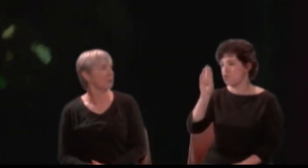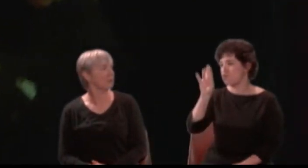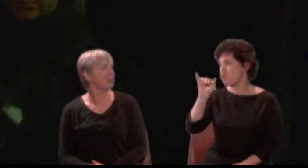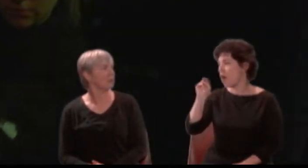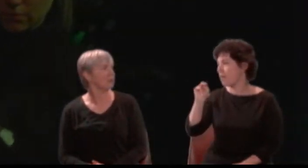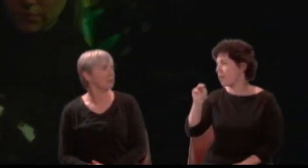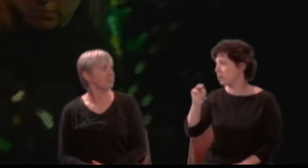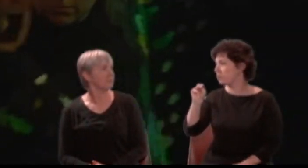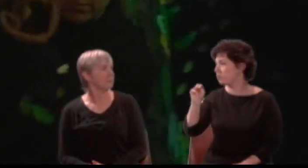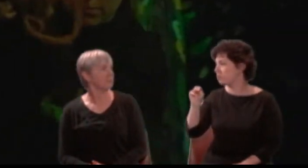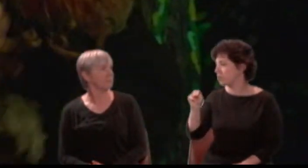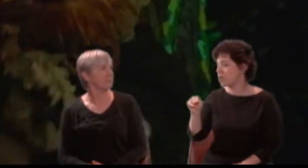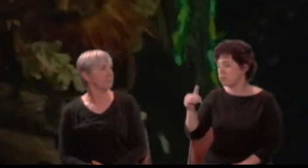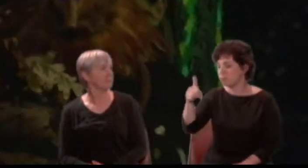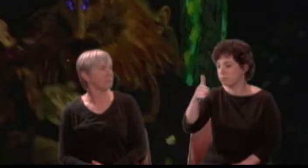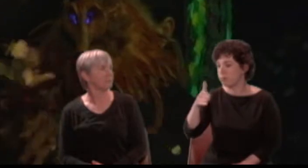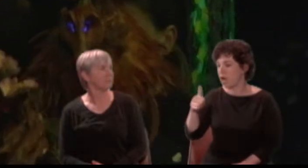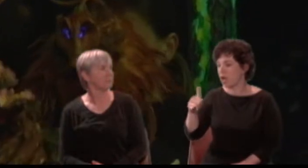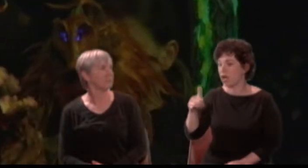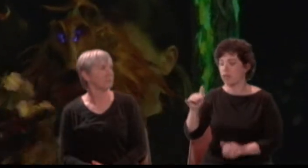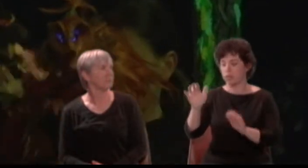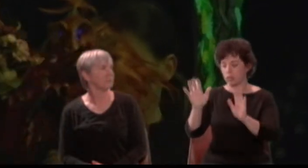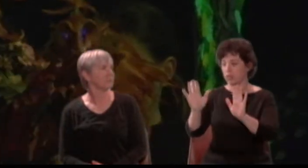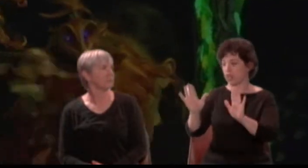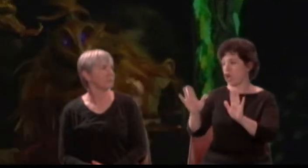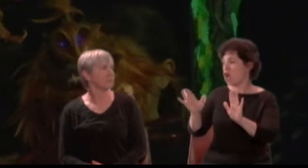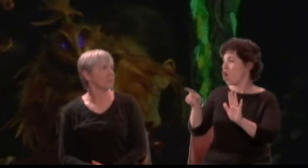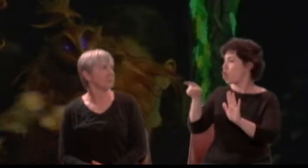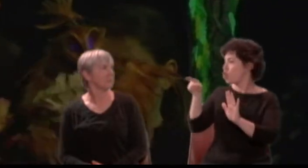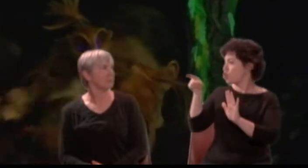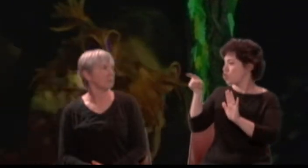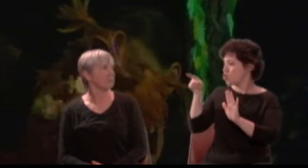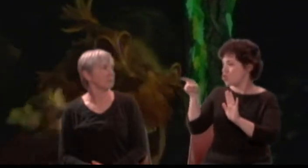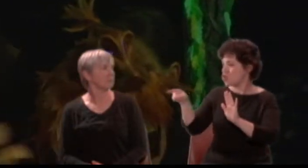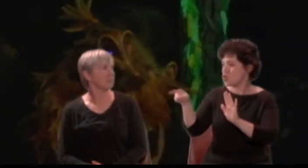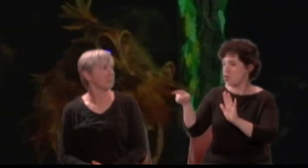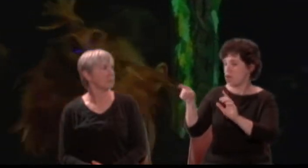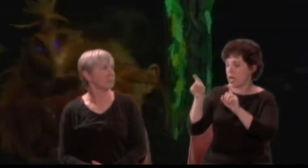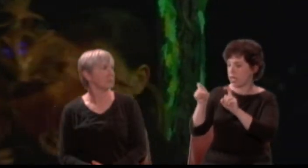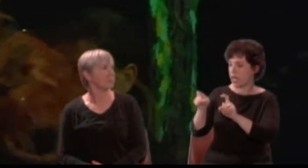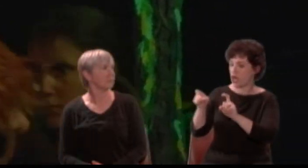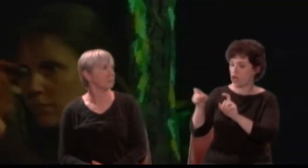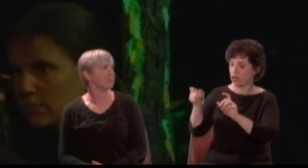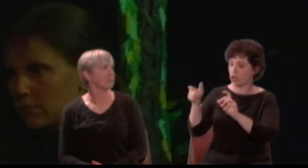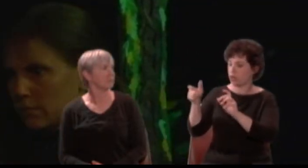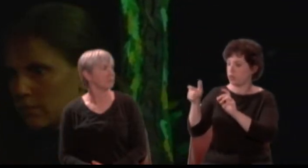and lead these testy rivals so astray as one come not within another's way